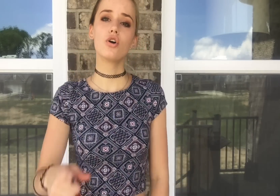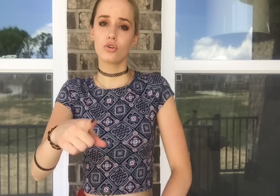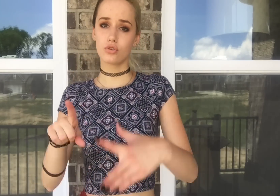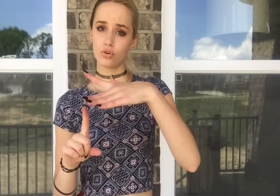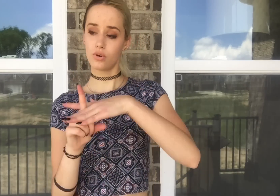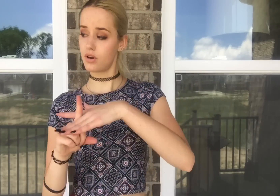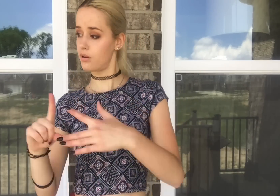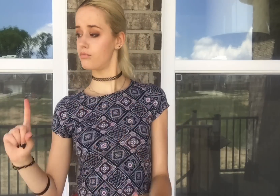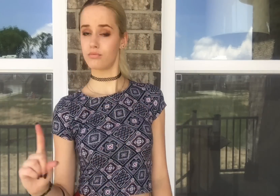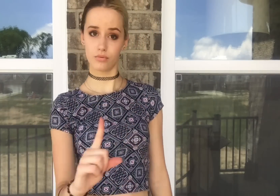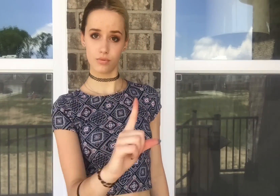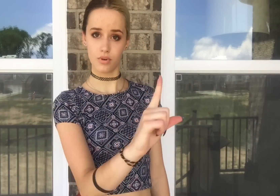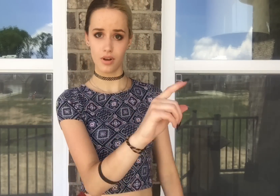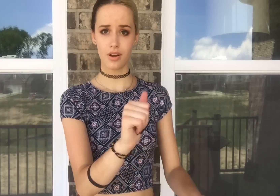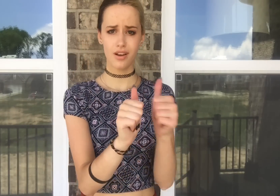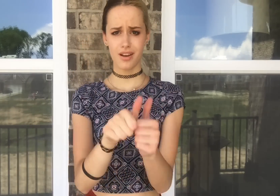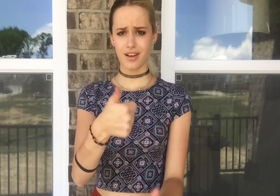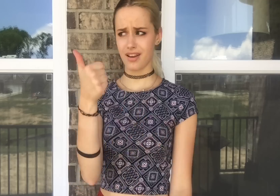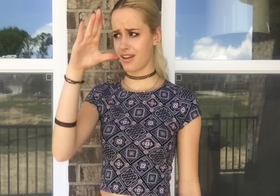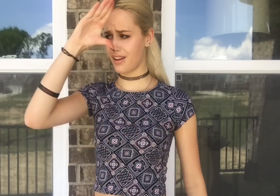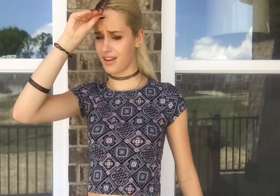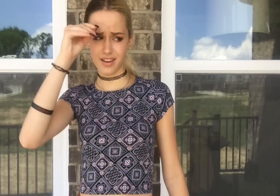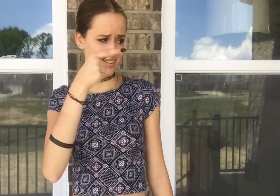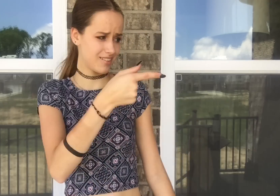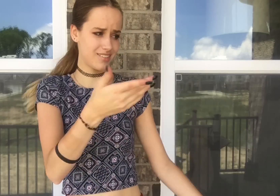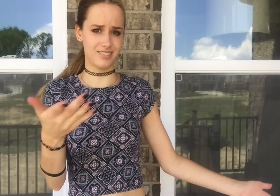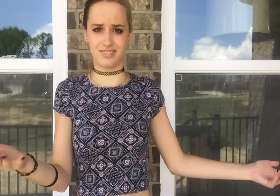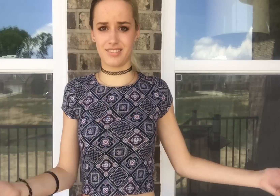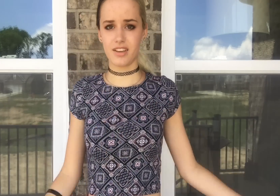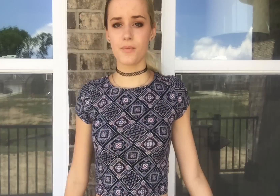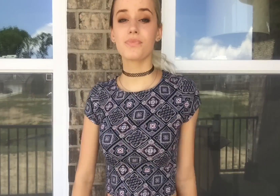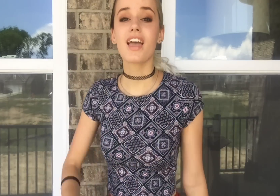You'll show up and walk by on the arm of that guy